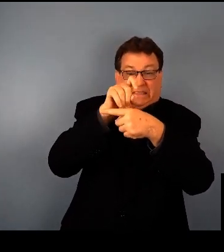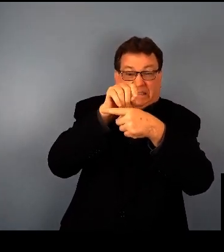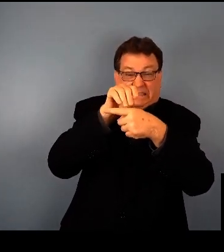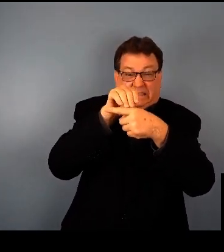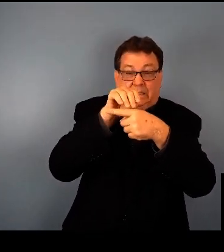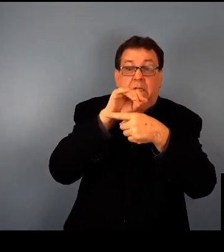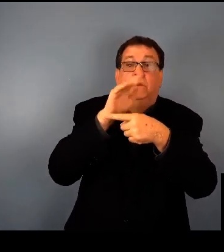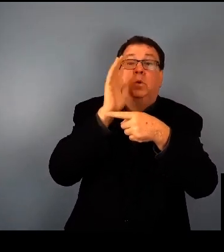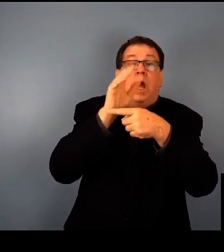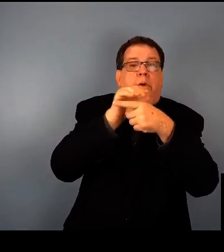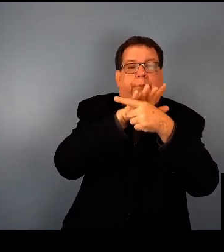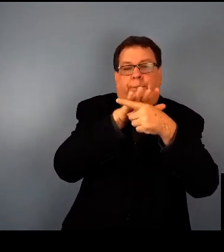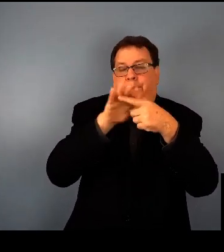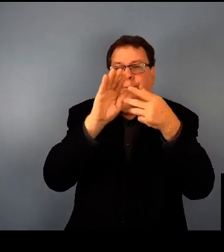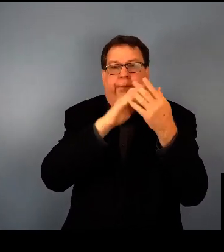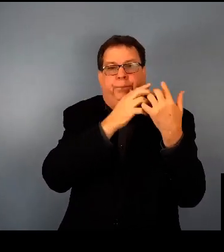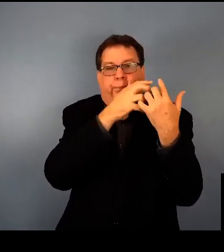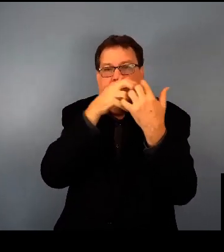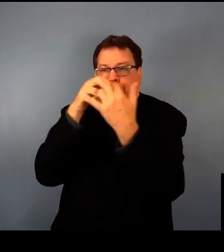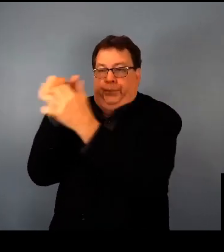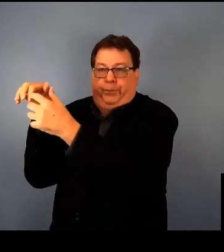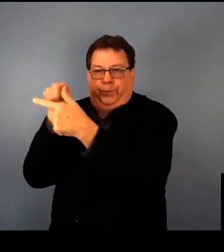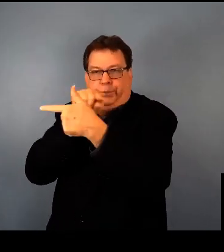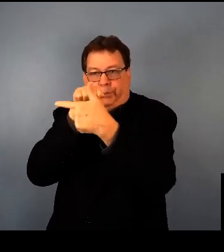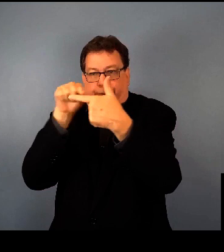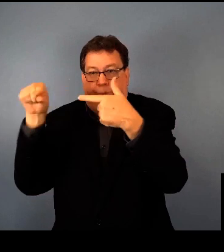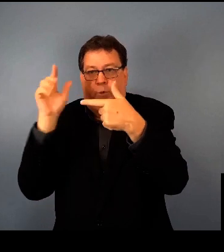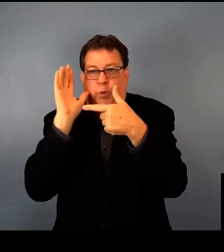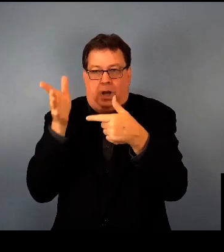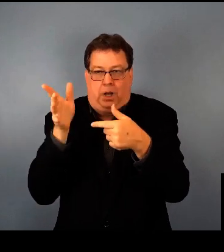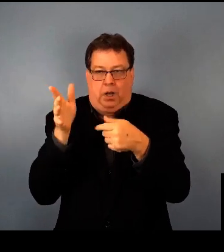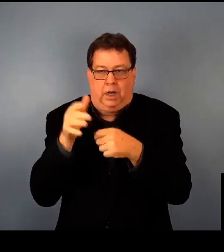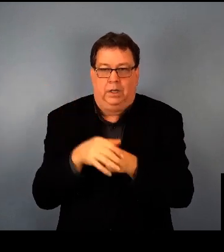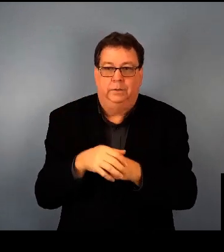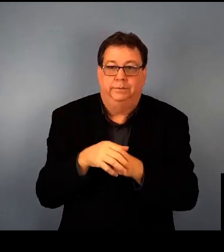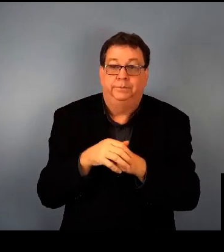that bad part and proceed past it toward the good protein